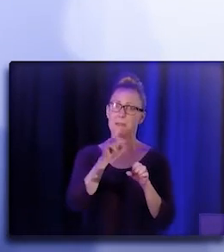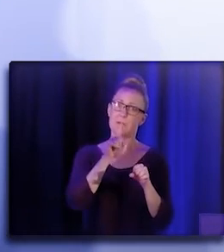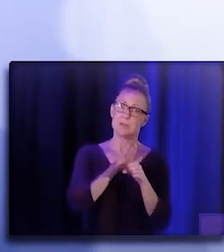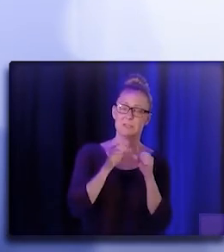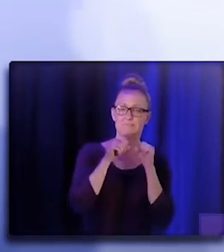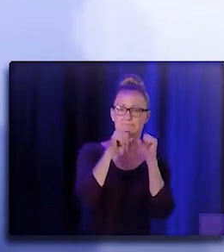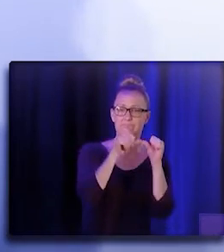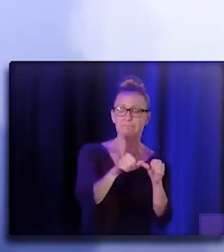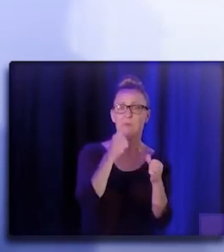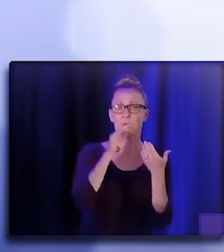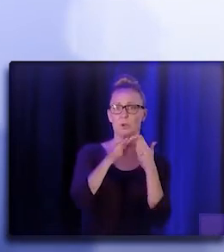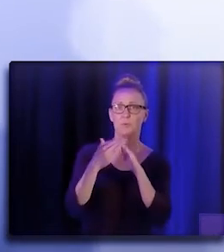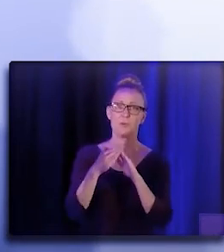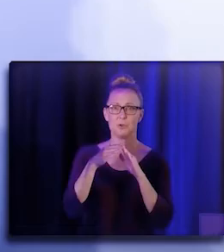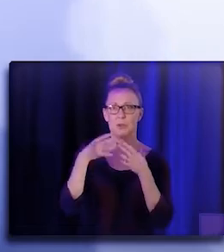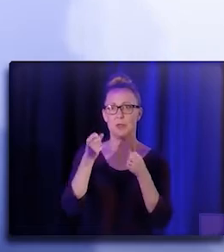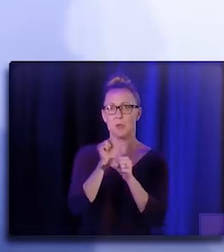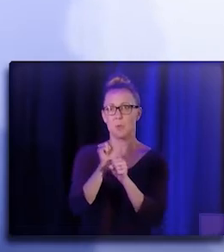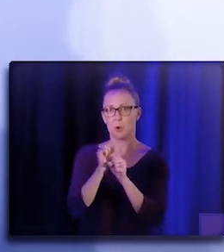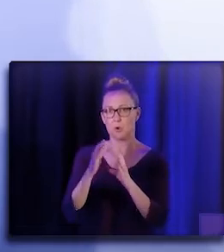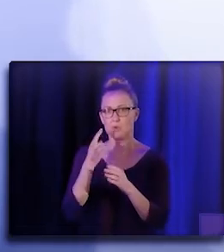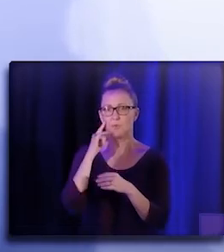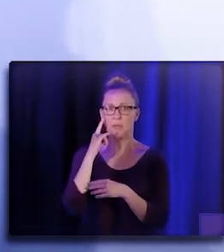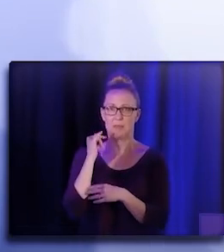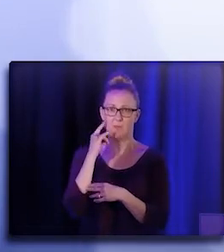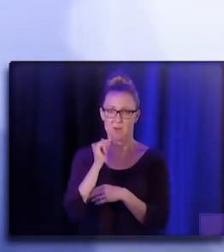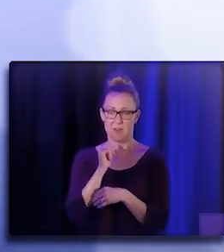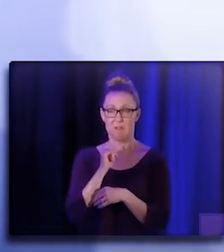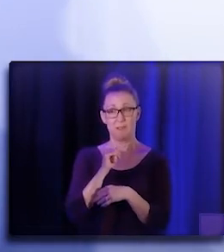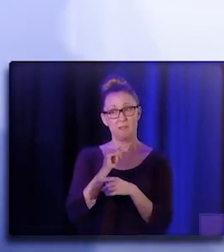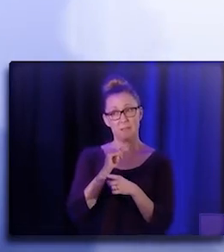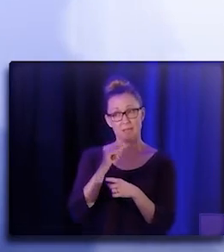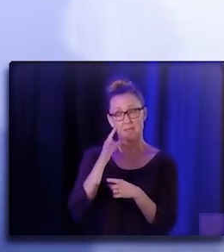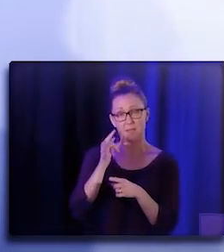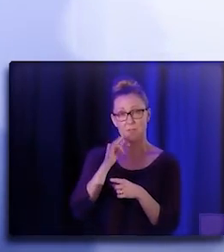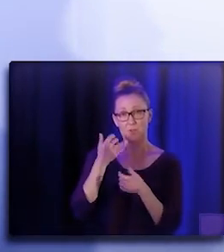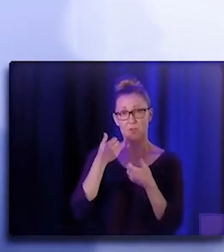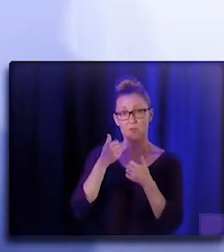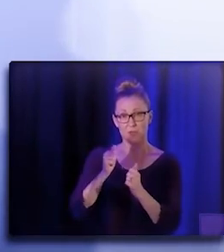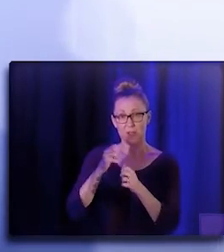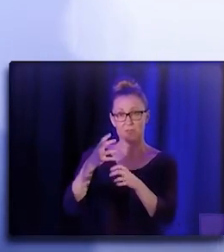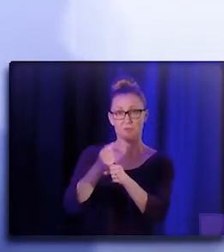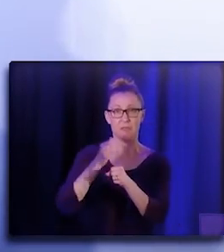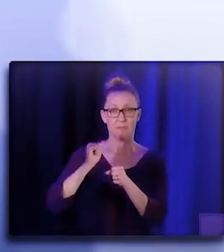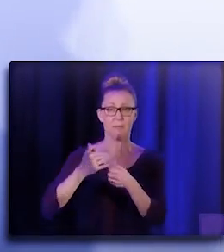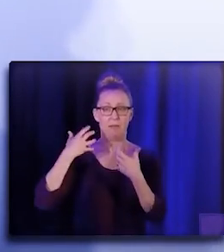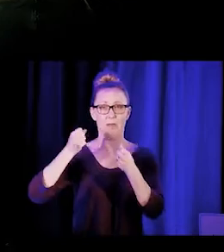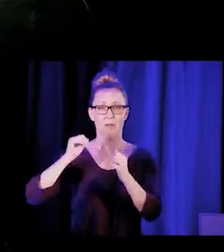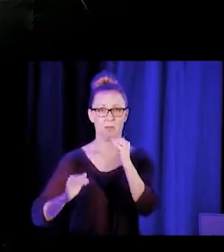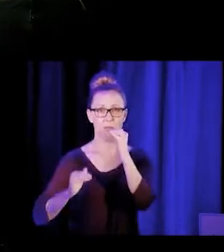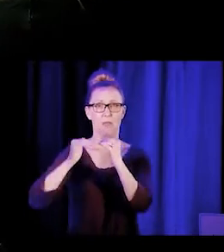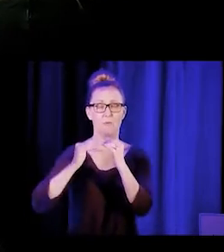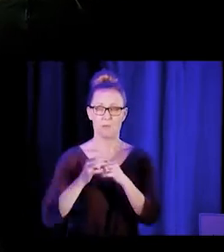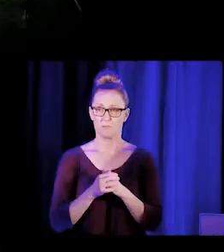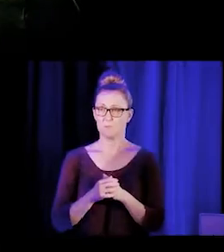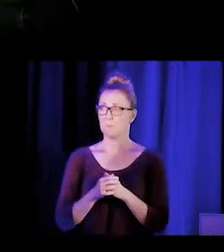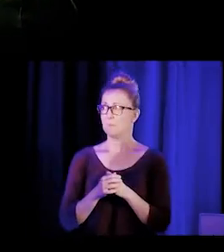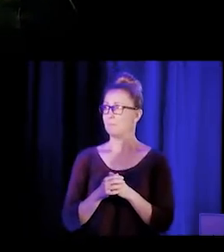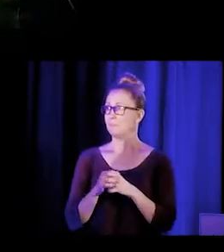of community health workers in California as California strives for health equity. Wow, community, community, community.